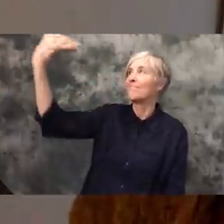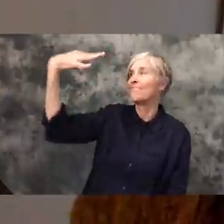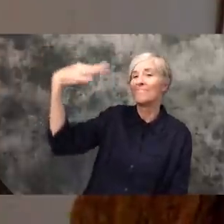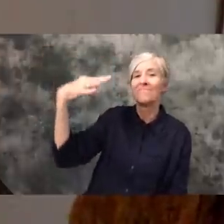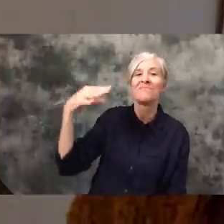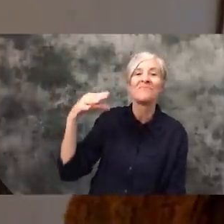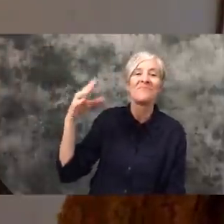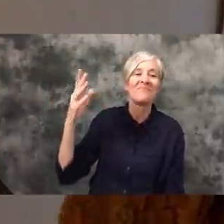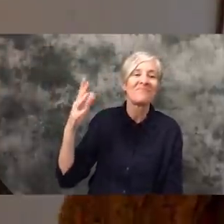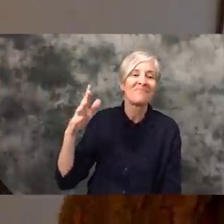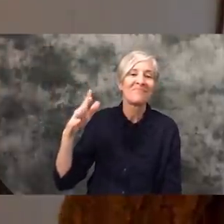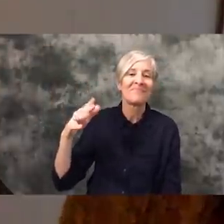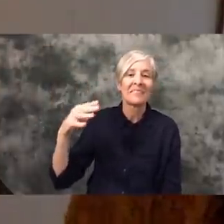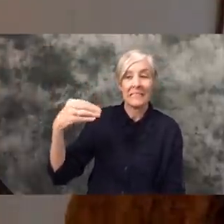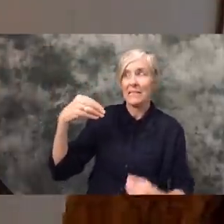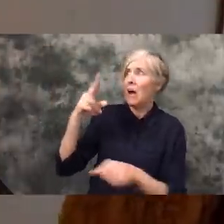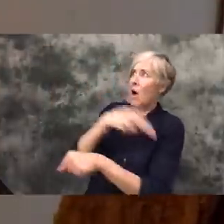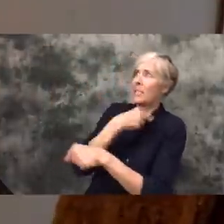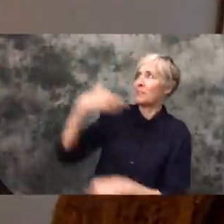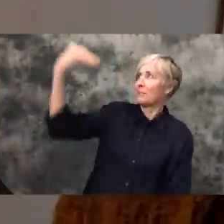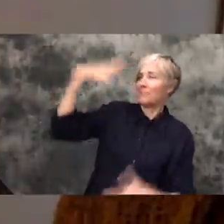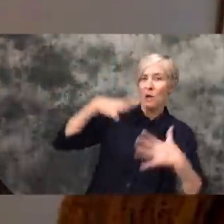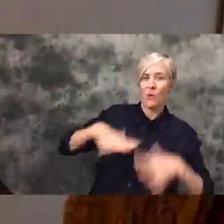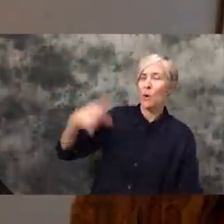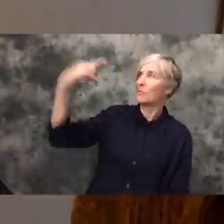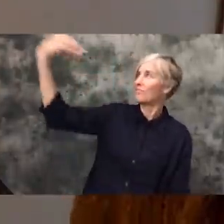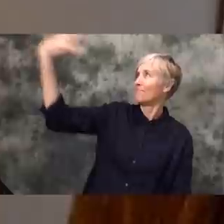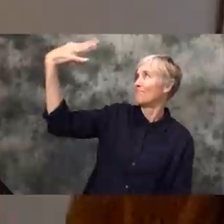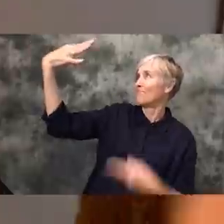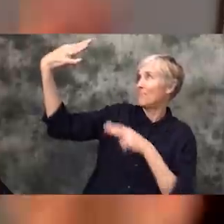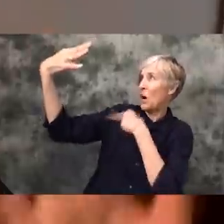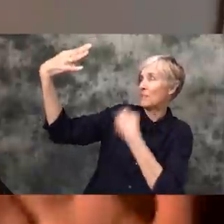Media. He actually posted himself in a hospital gown and said you know sorry to